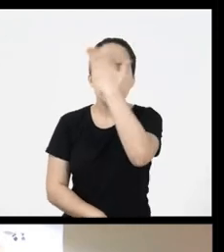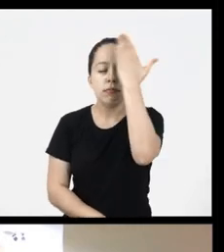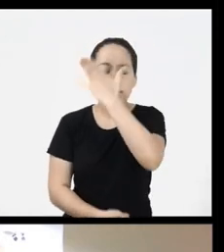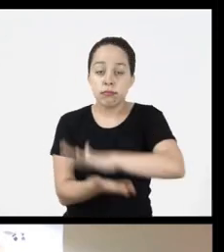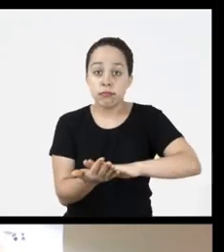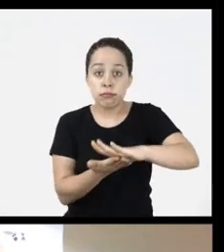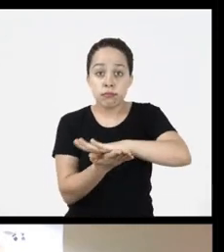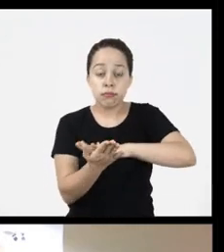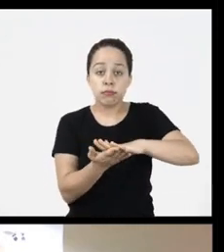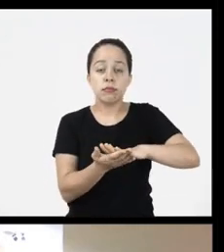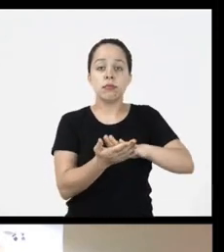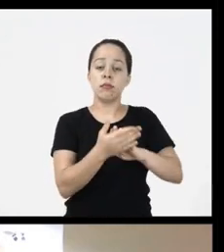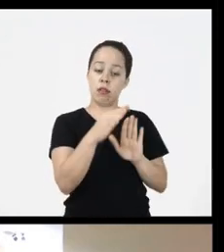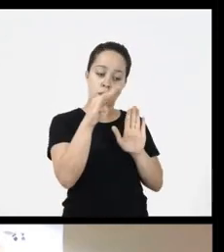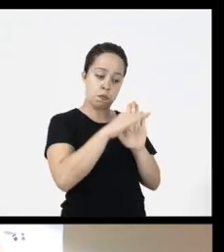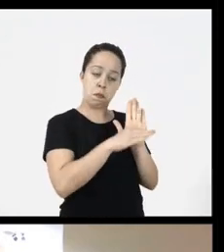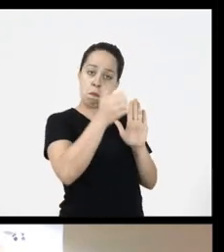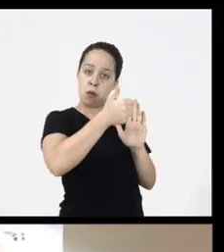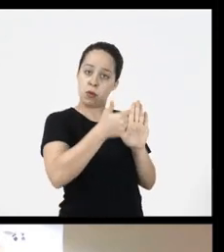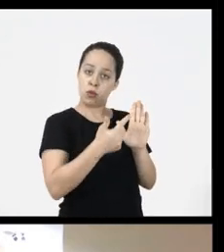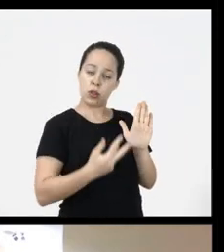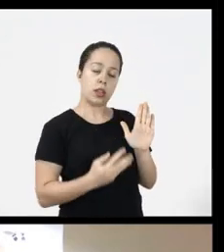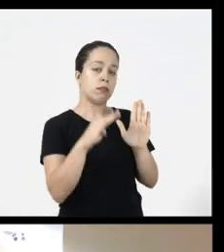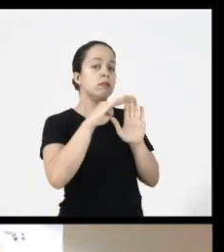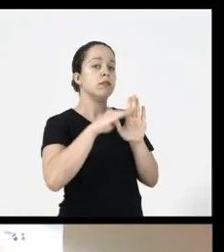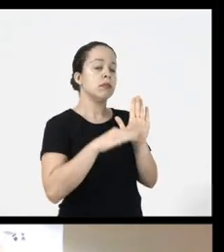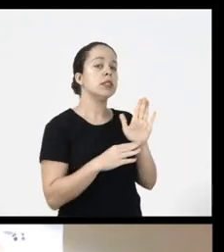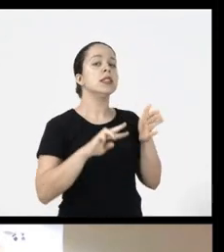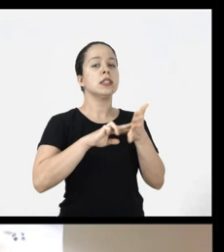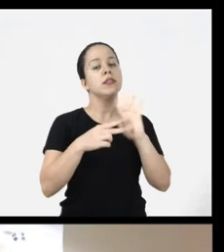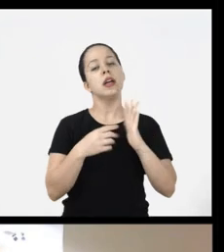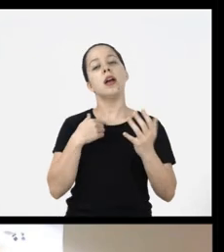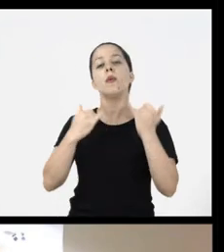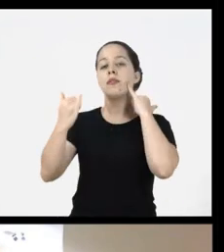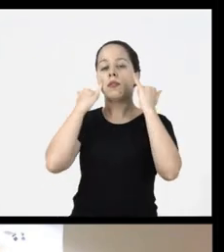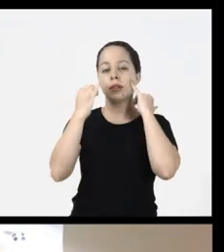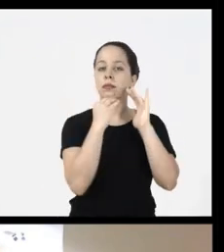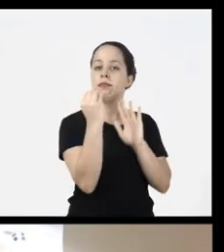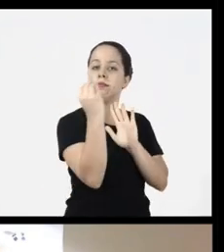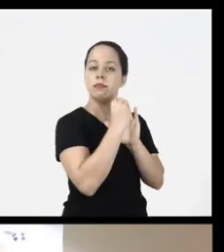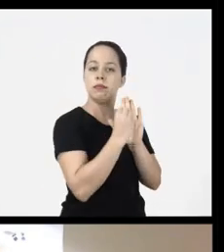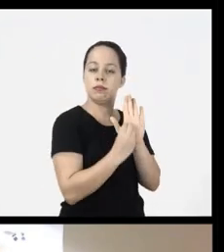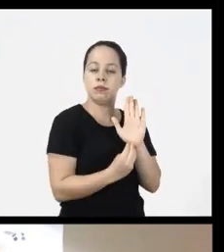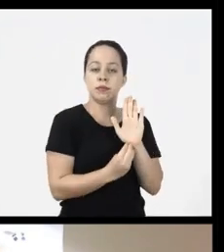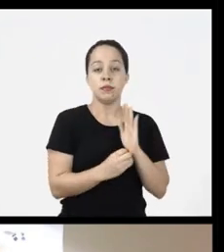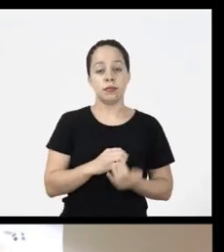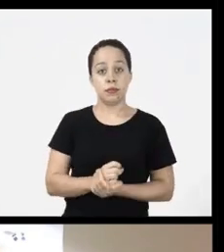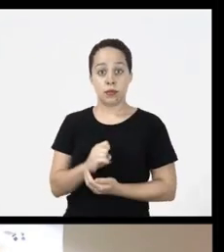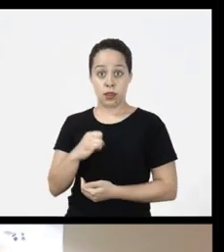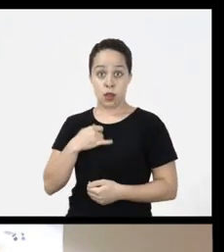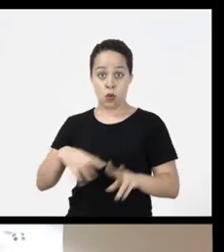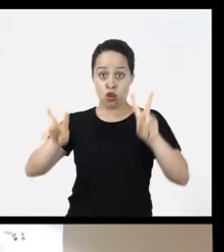do not see the tab order, it will be in the order that I put the information there if